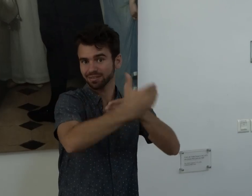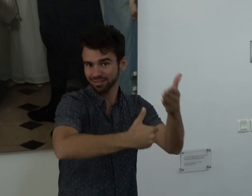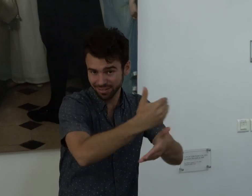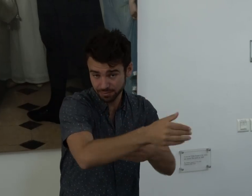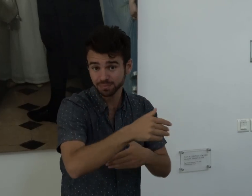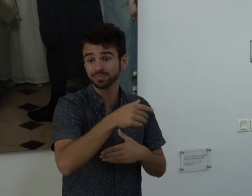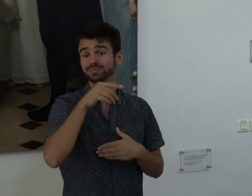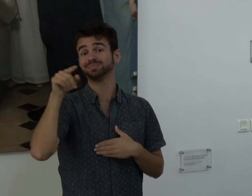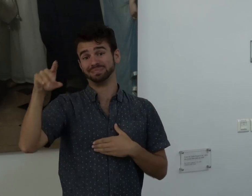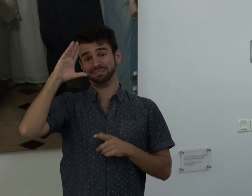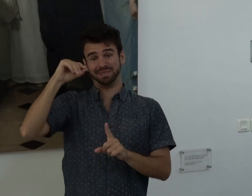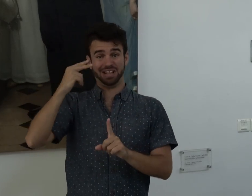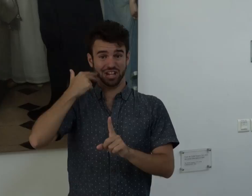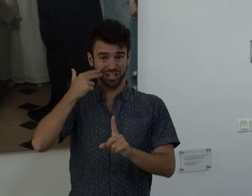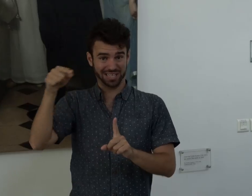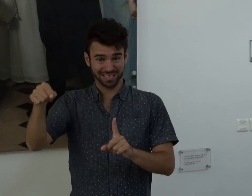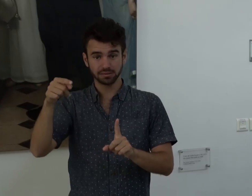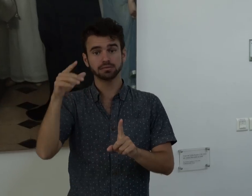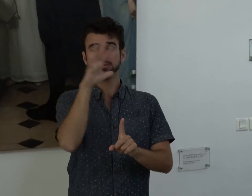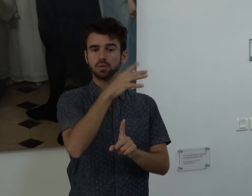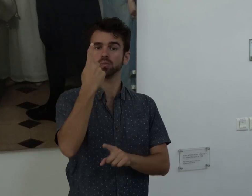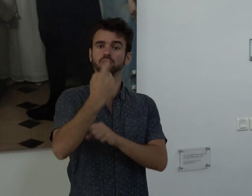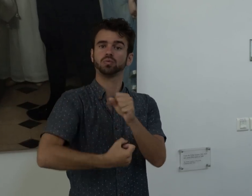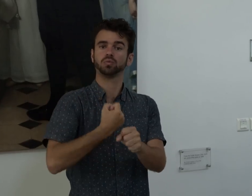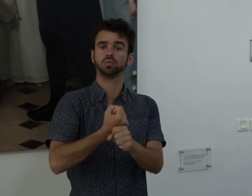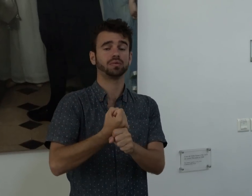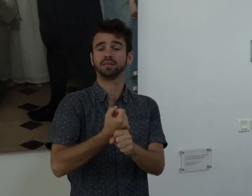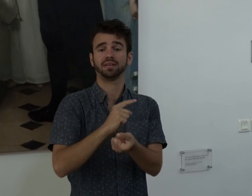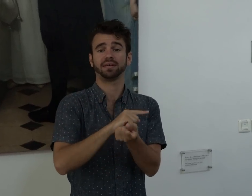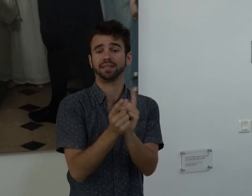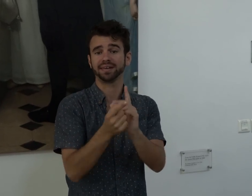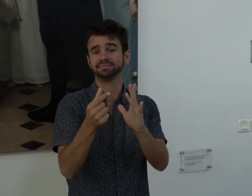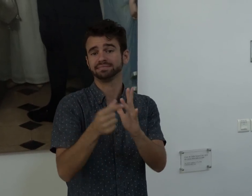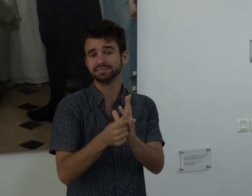Clerc was supposed to stay there for just a year, but he found a love.